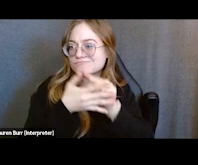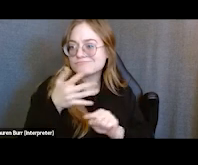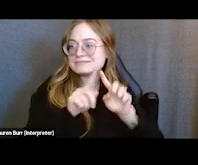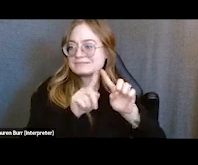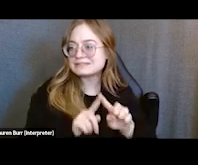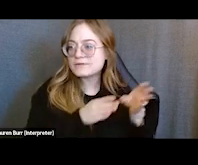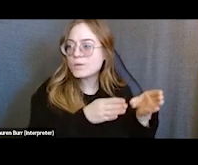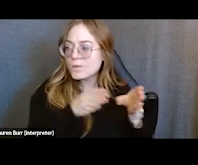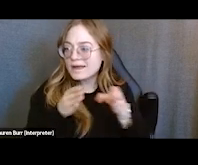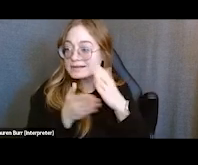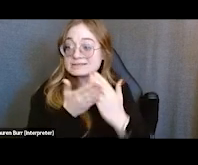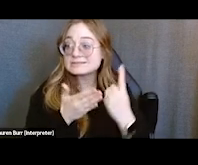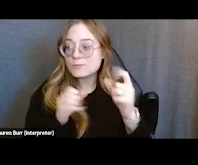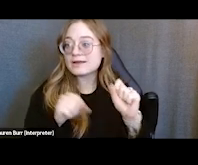someone can get referred to our program.